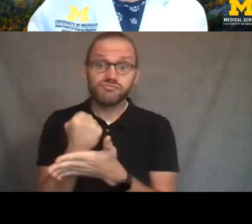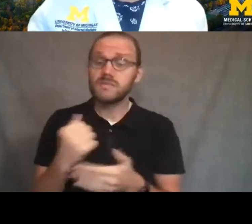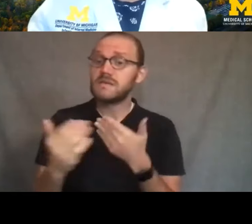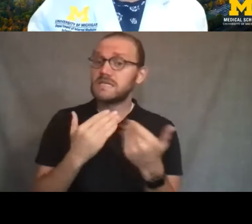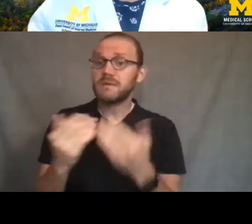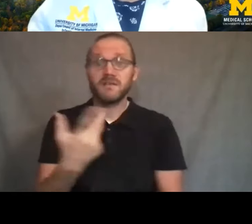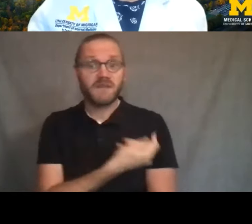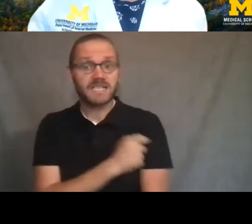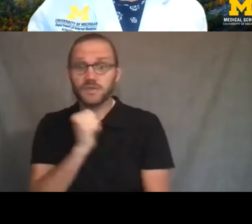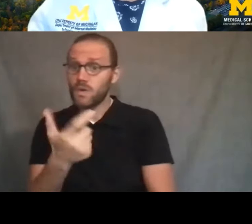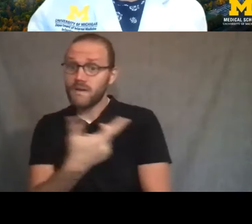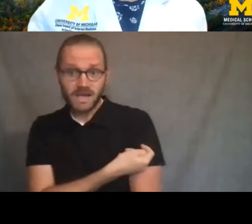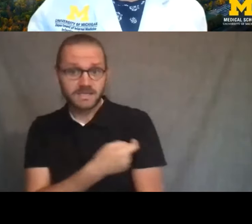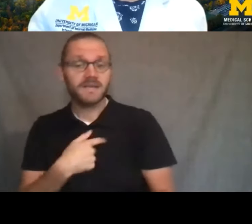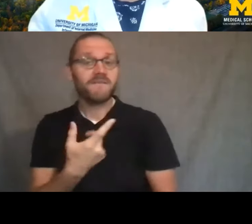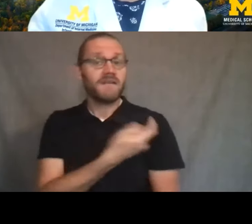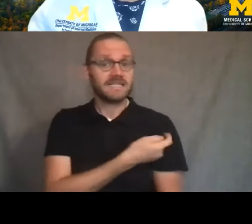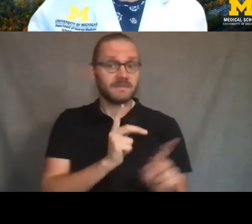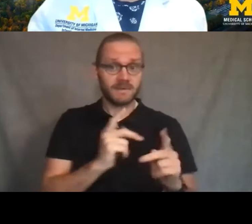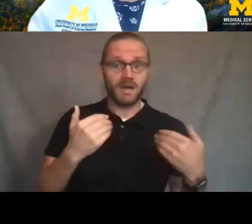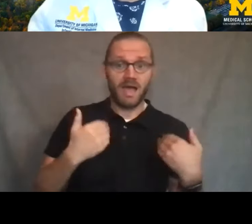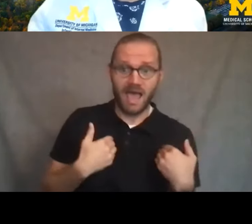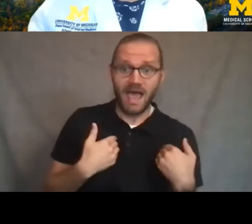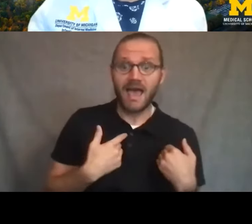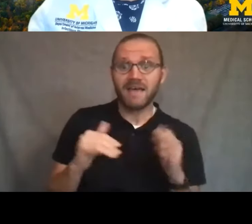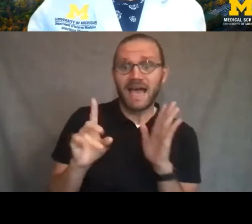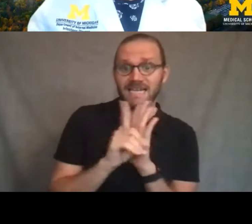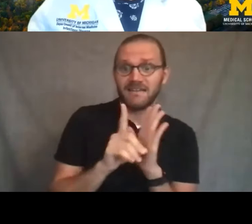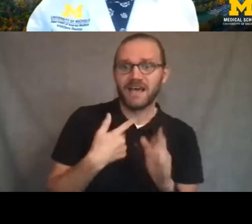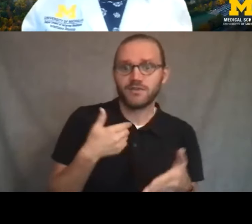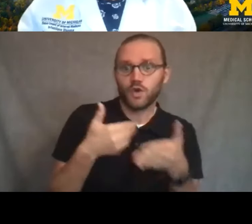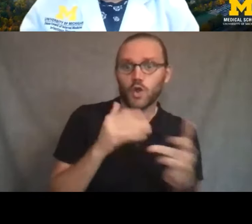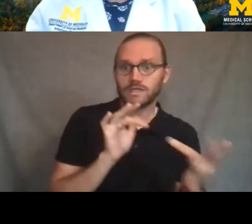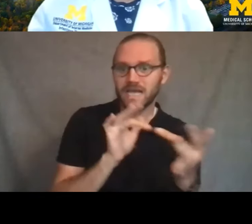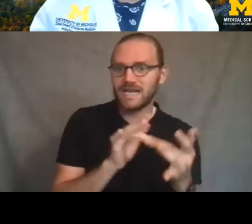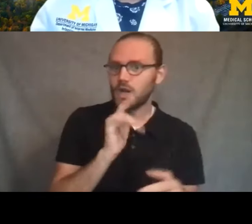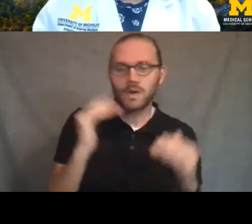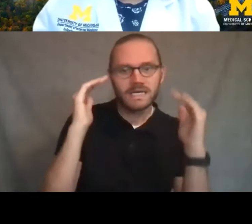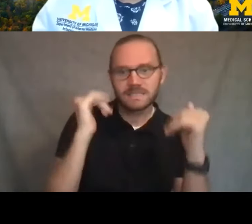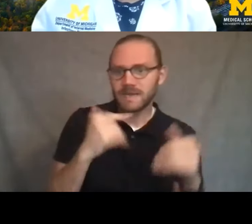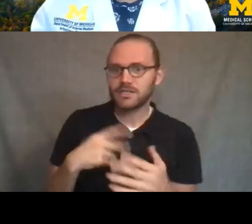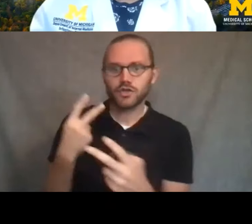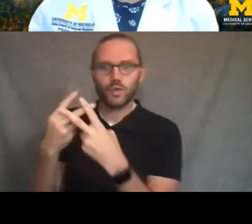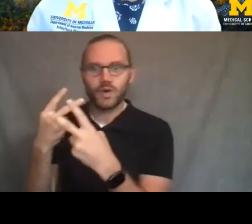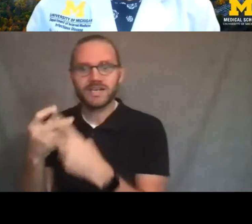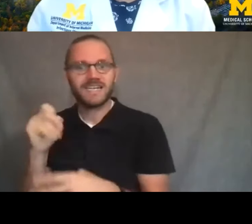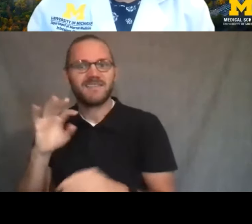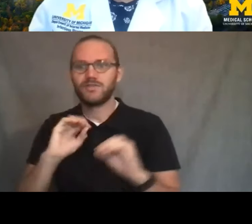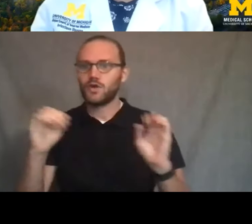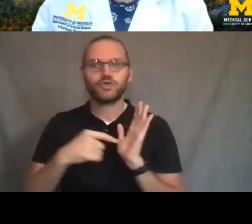Vaccinated individuals, even if they've been identified as a close contact, won't be expected to quarantine if they're asymptomatic, but it's information.